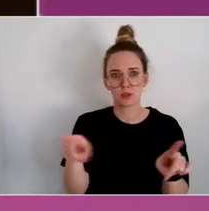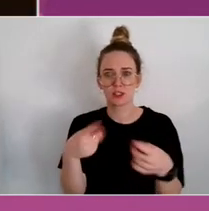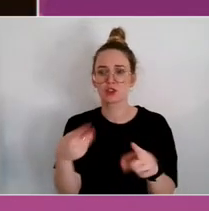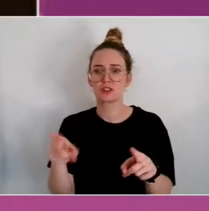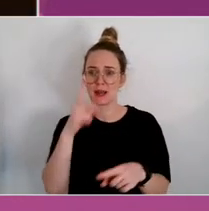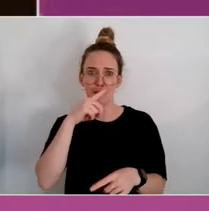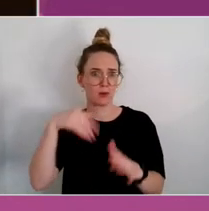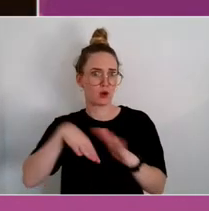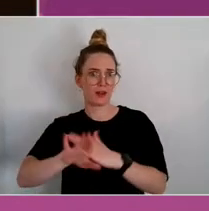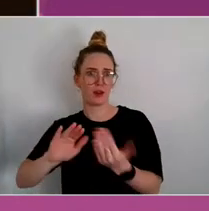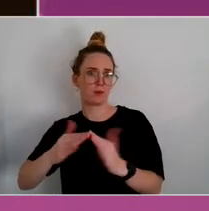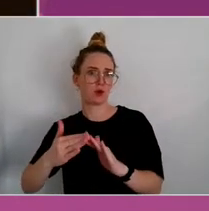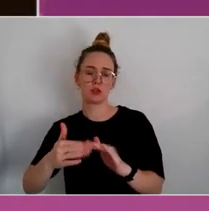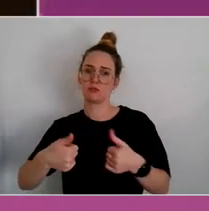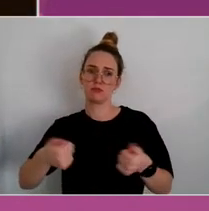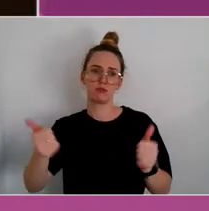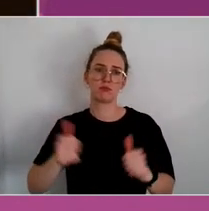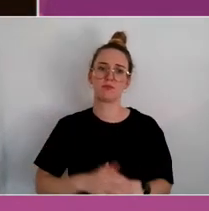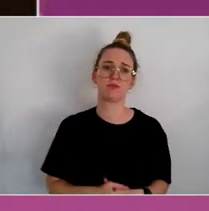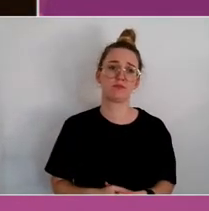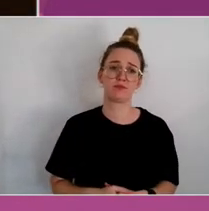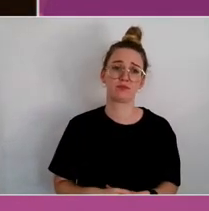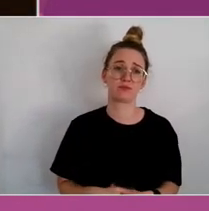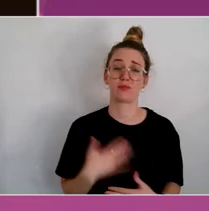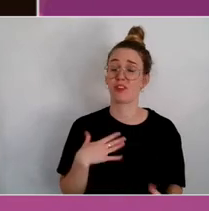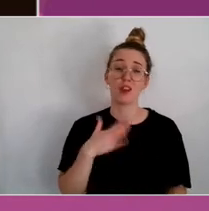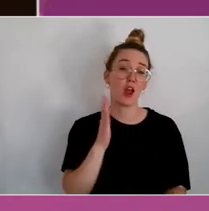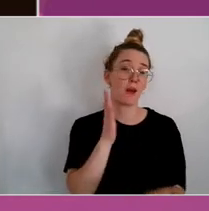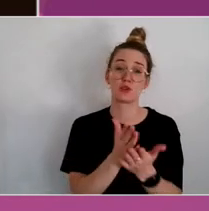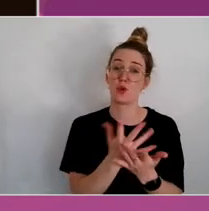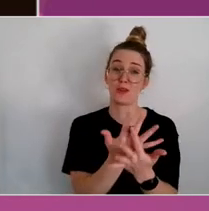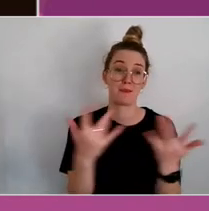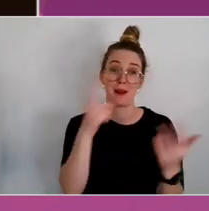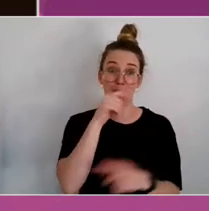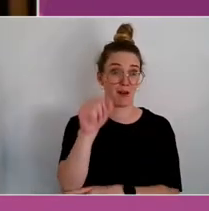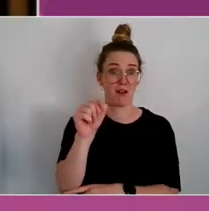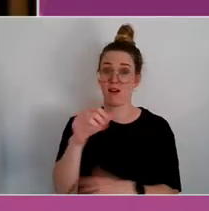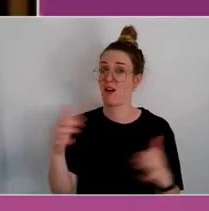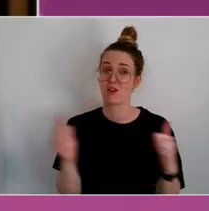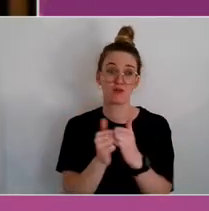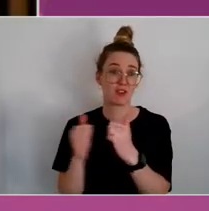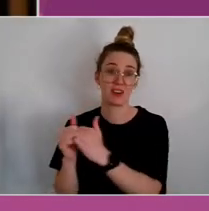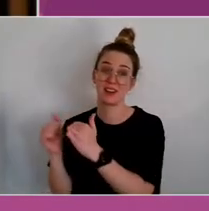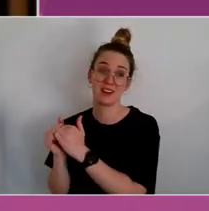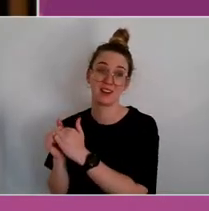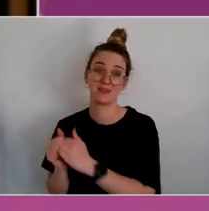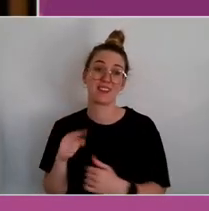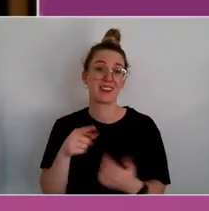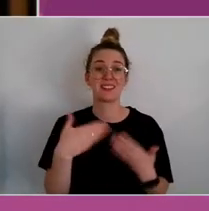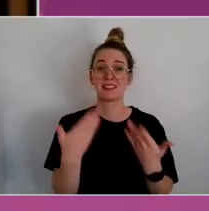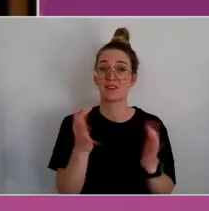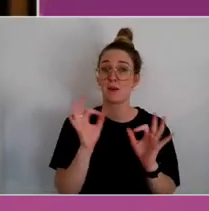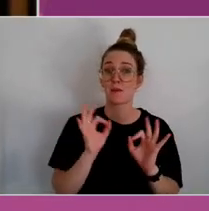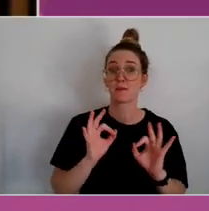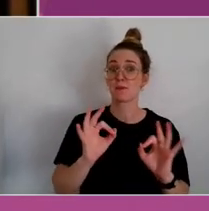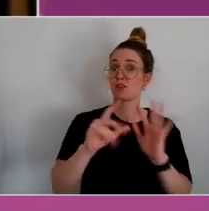I'm sure there's a lot of people in the room and online that are nodding vigorously when you say that. Gives us the perfect time to open the mic for questions.